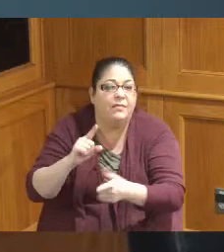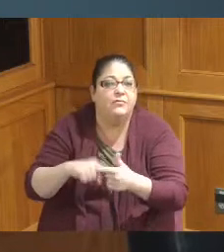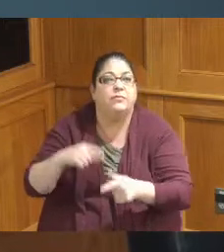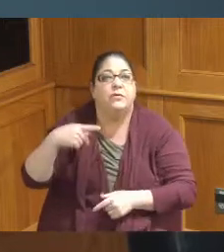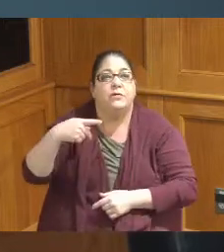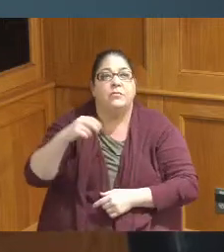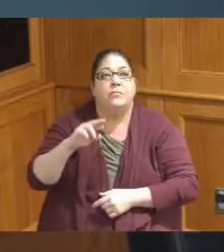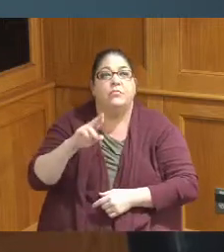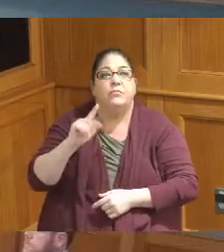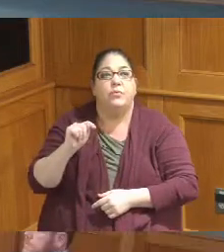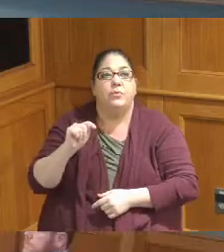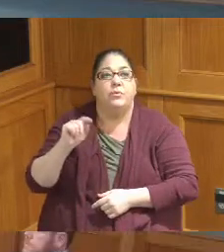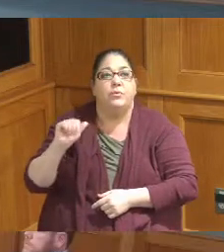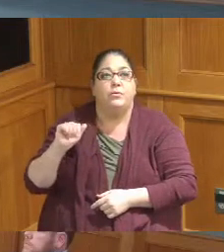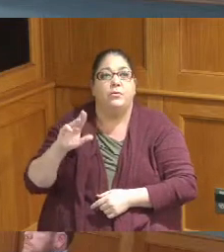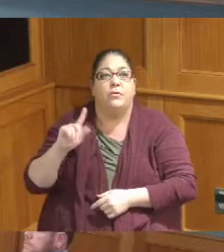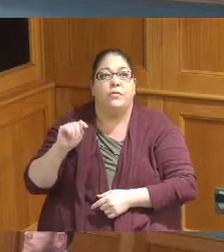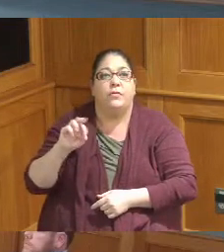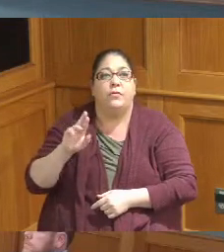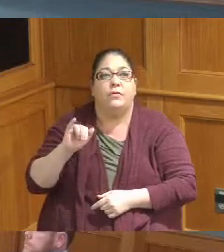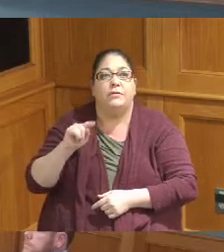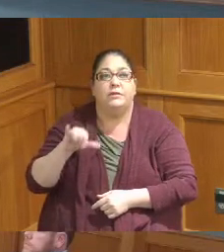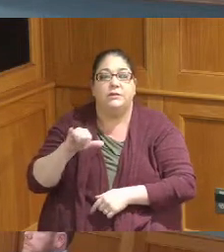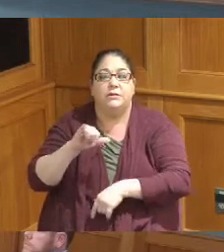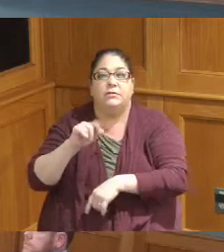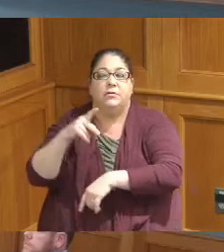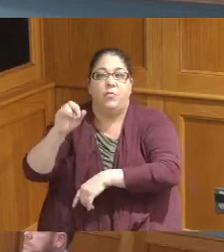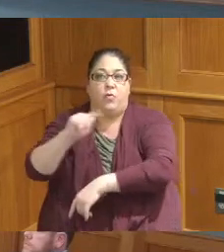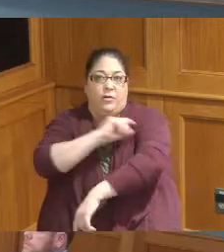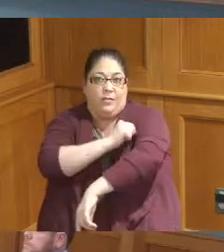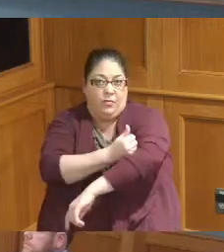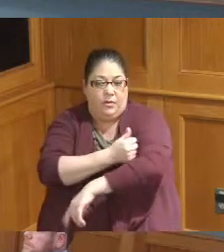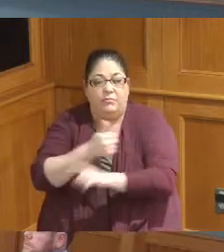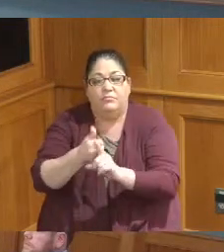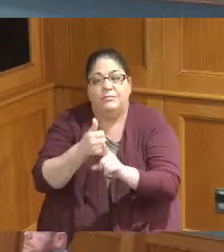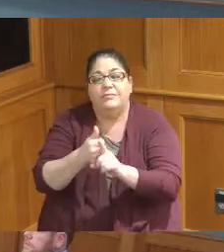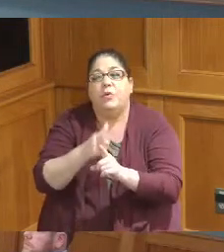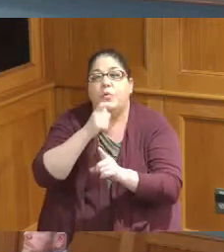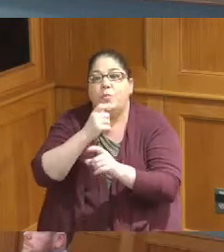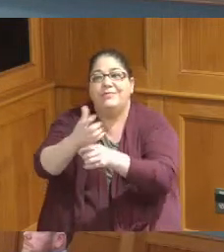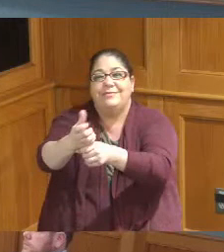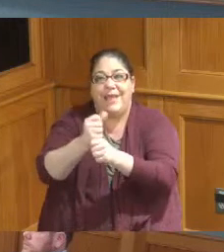Authority is is the the one that is actually doing the or is actually getting the loan if you will